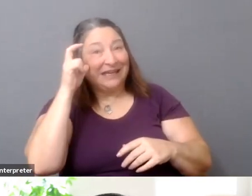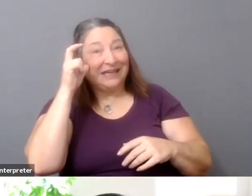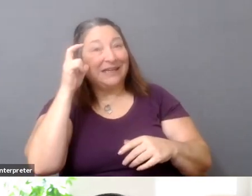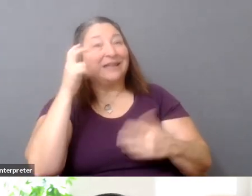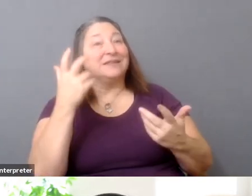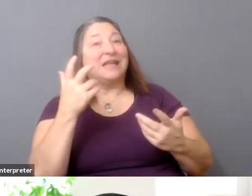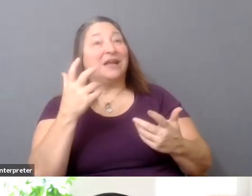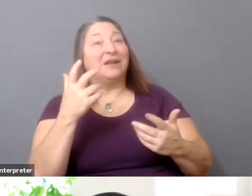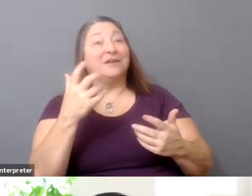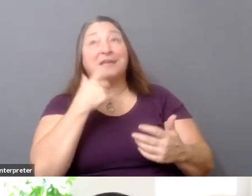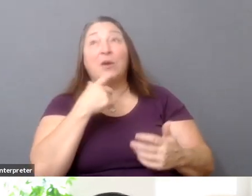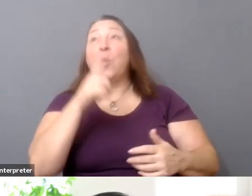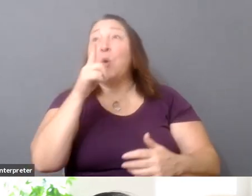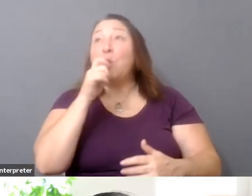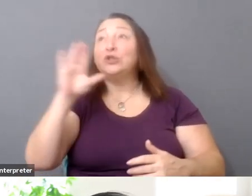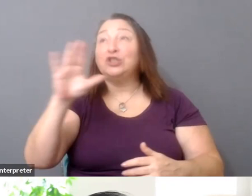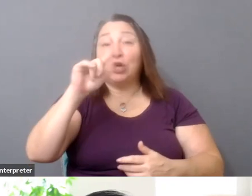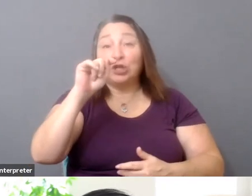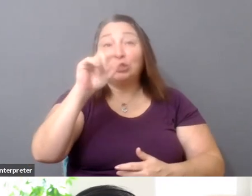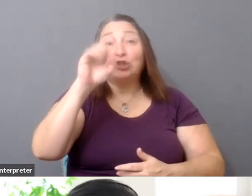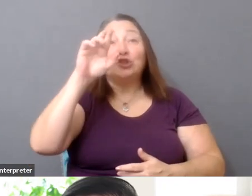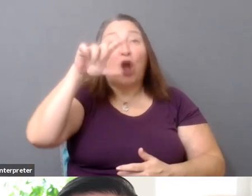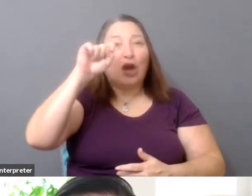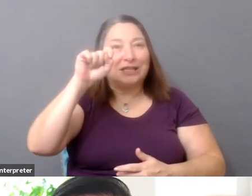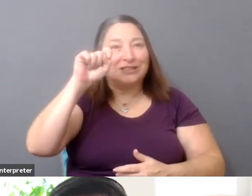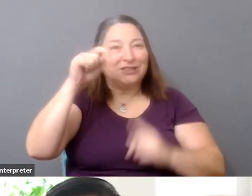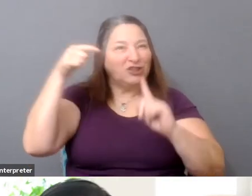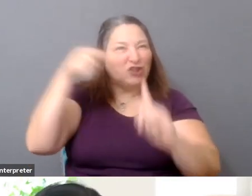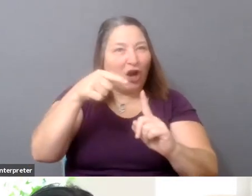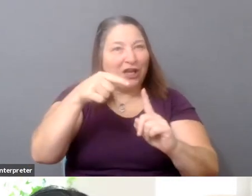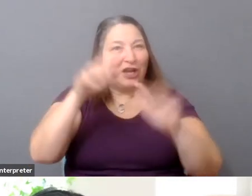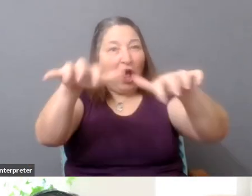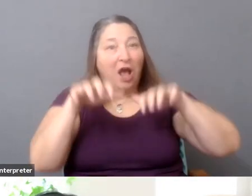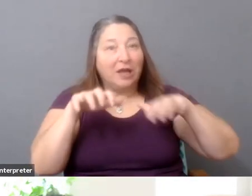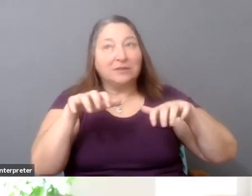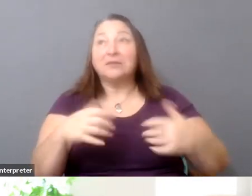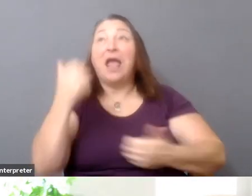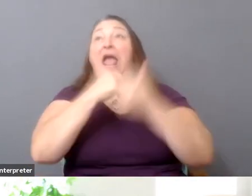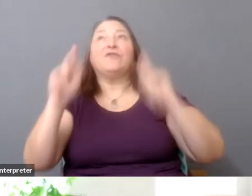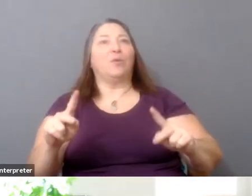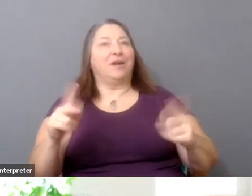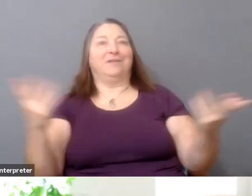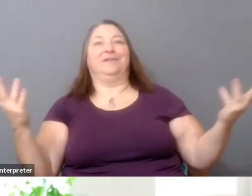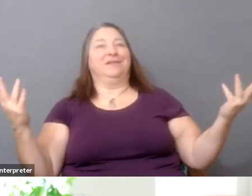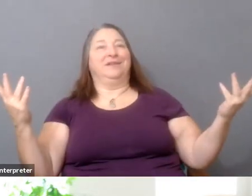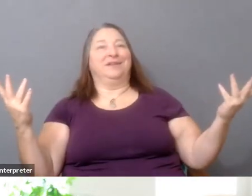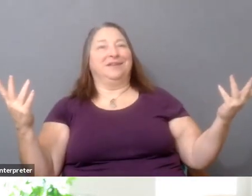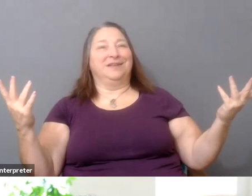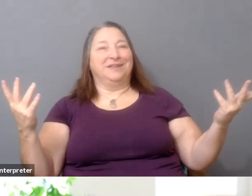And to say everyone or the public is not a meaningful answer. Yeah. And so part of this is on makers to think